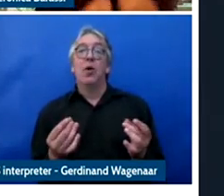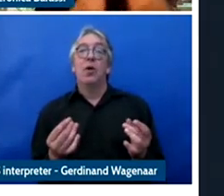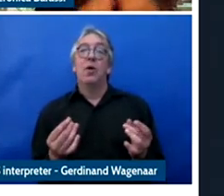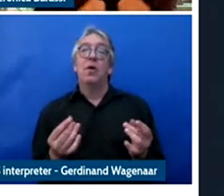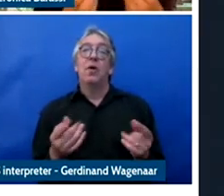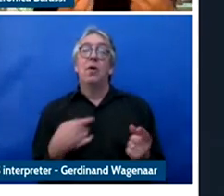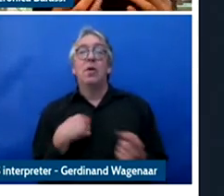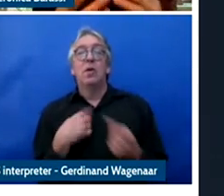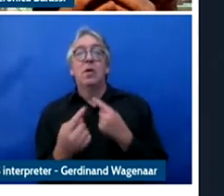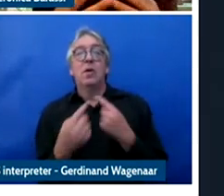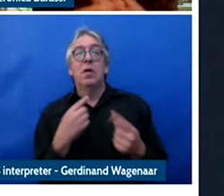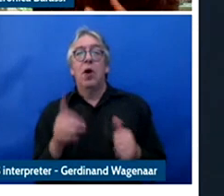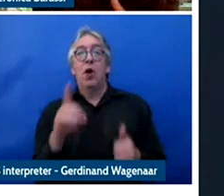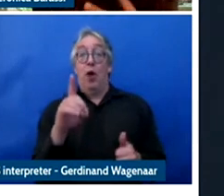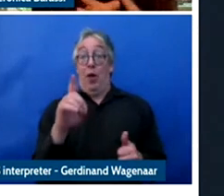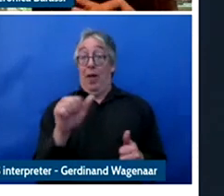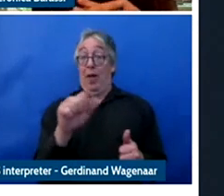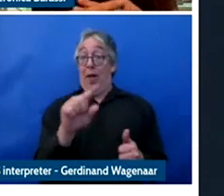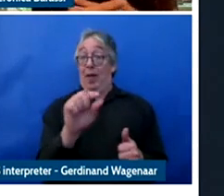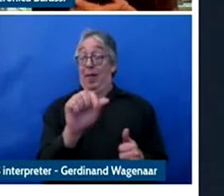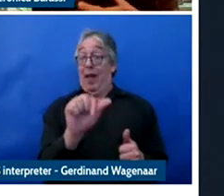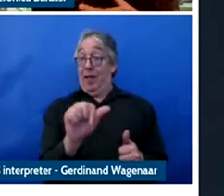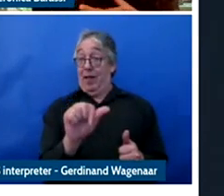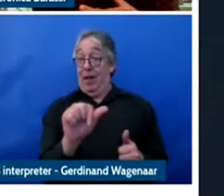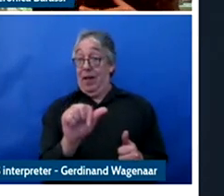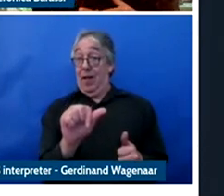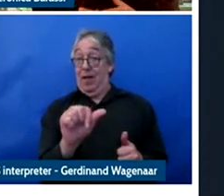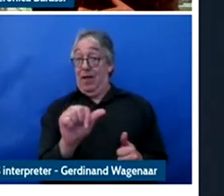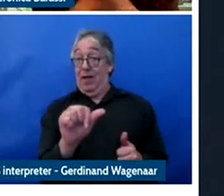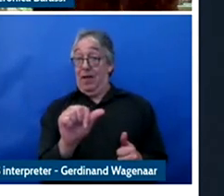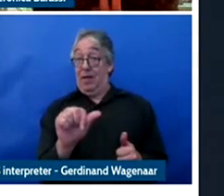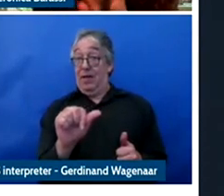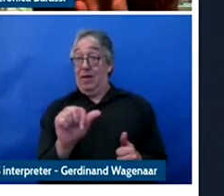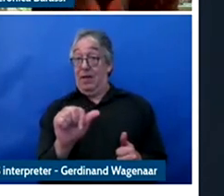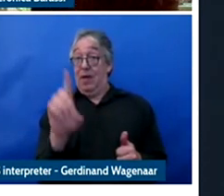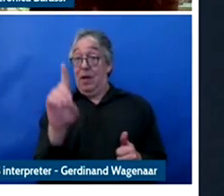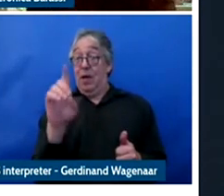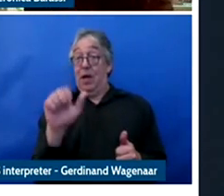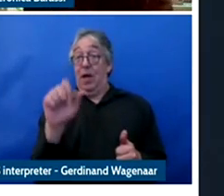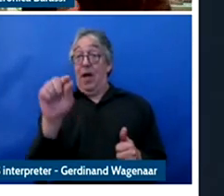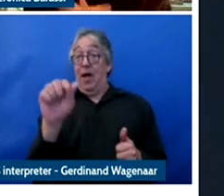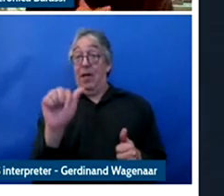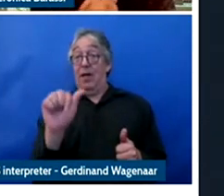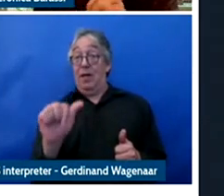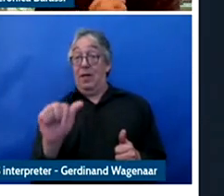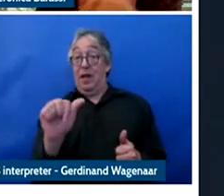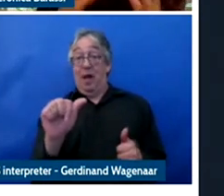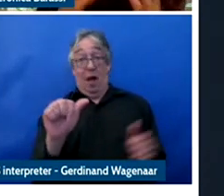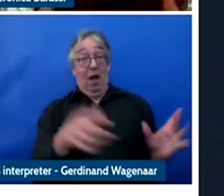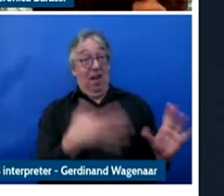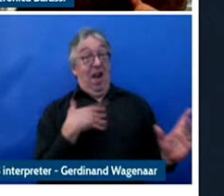that is connected to different human rights.